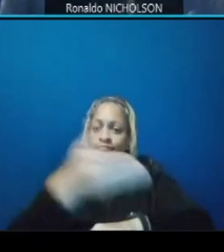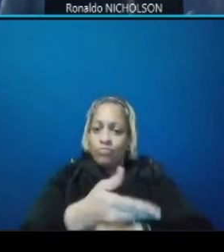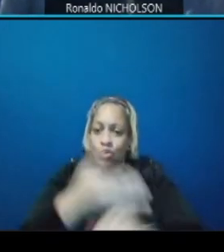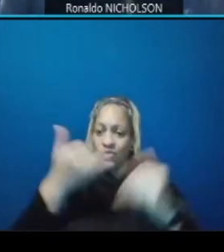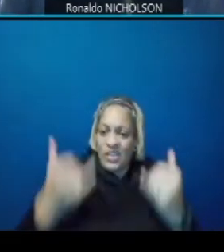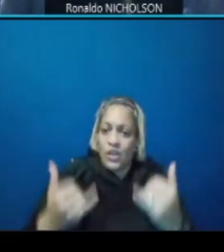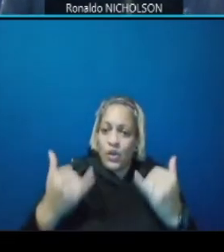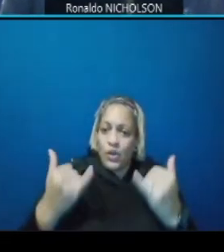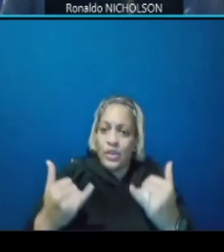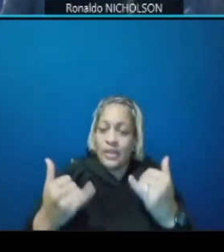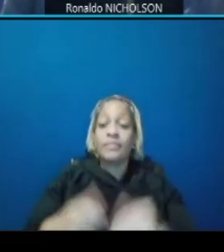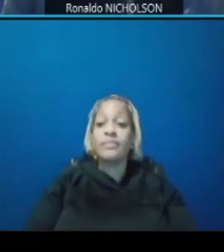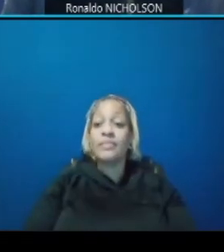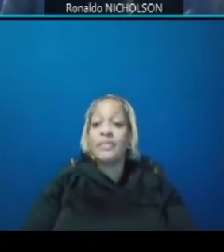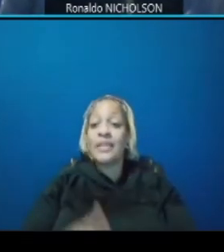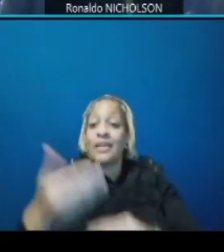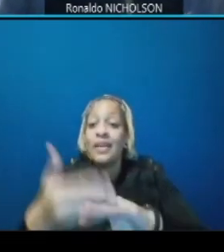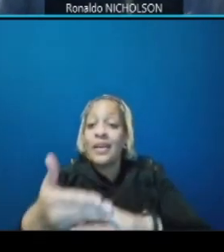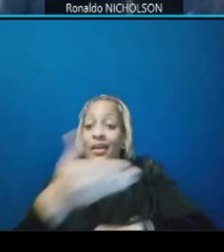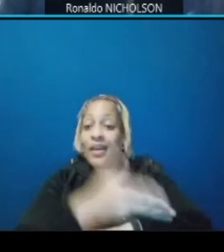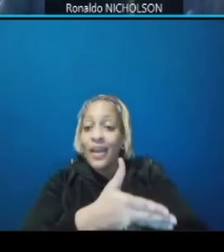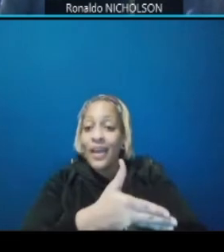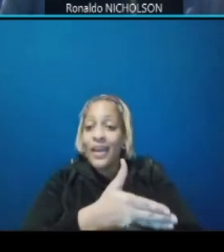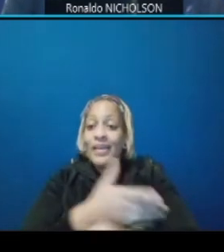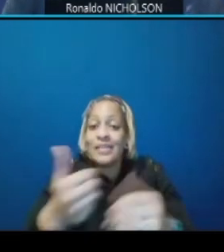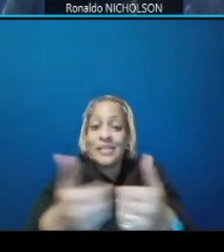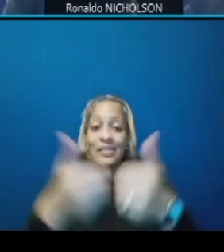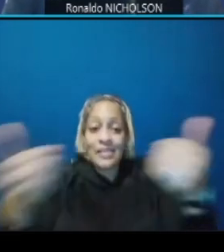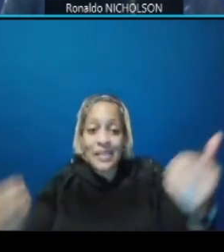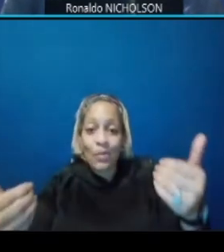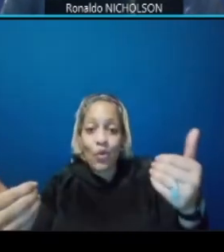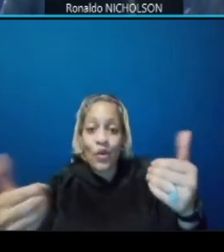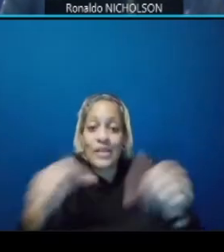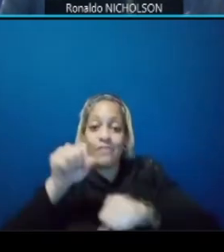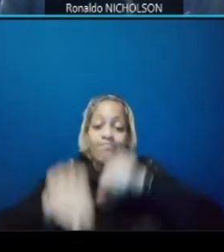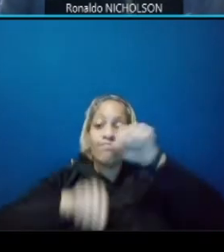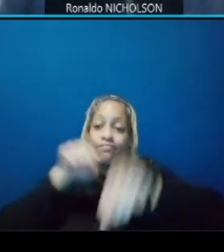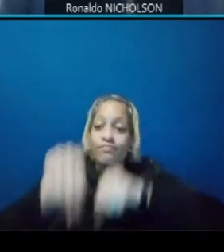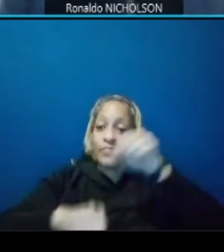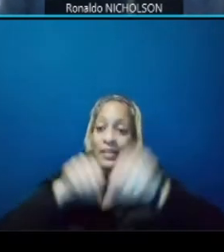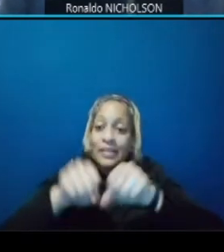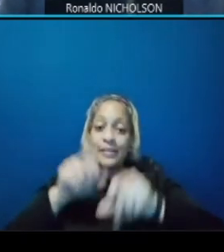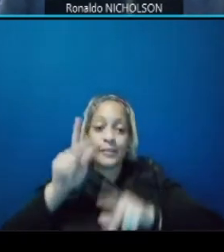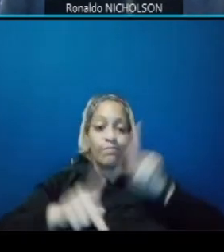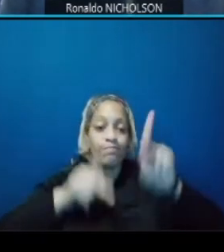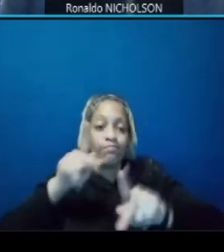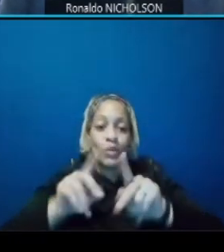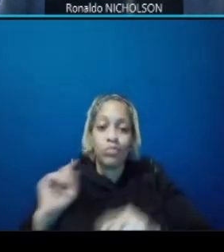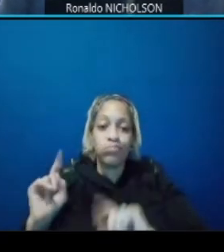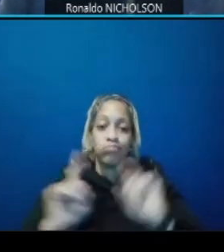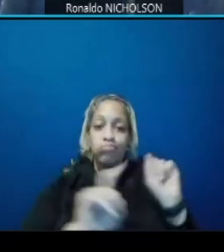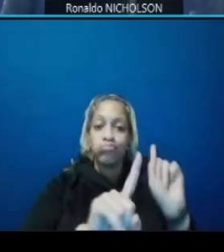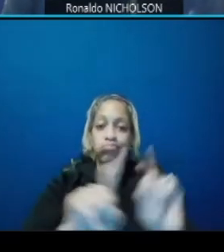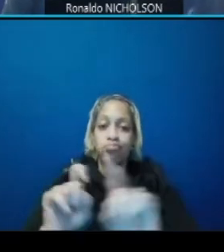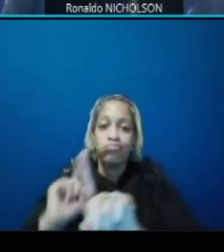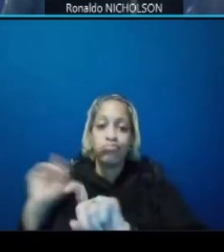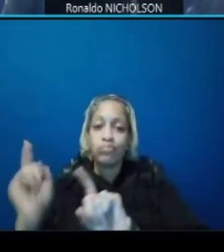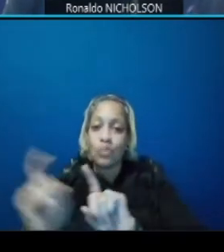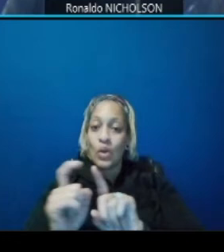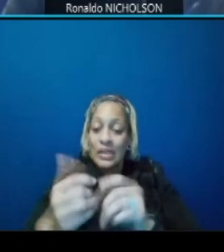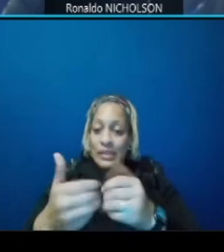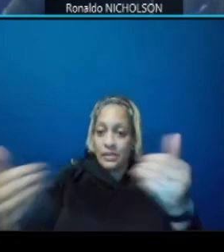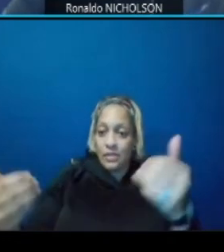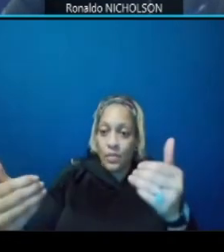enhanced and separated bicycle and pedestrian facilities new cycle track at this particular